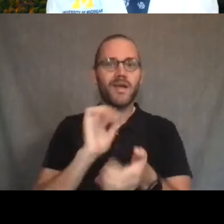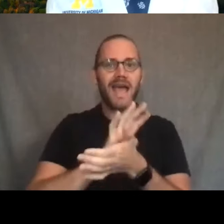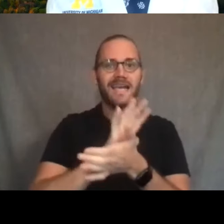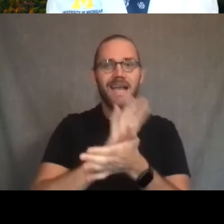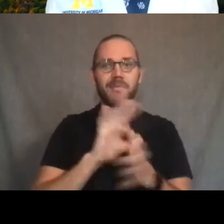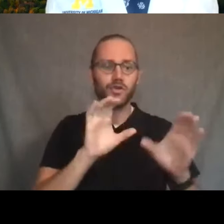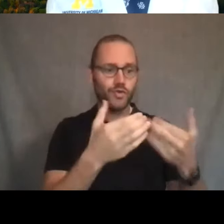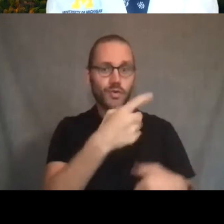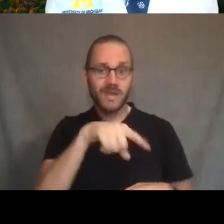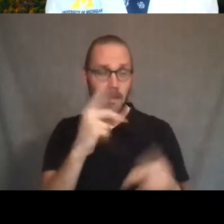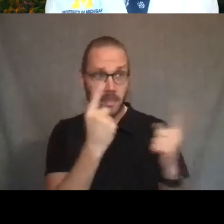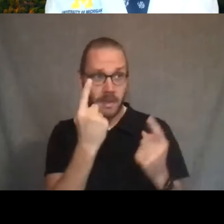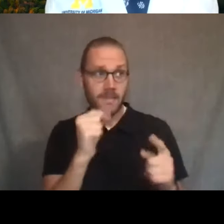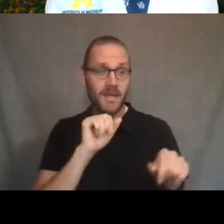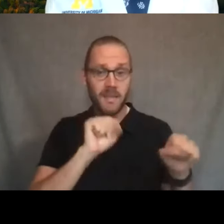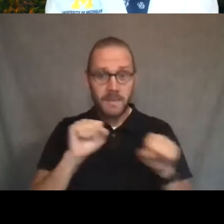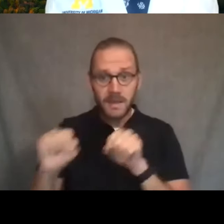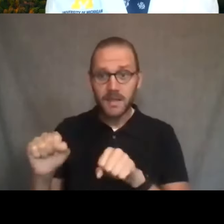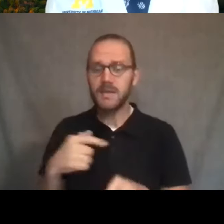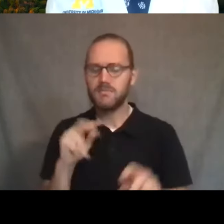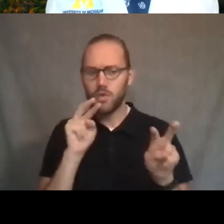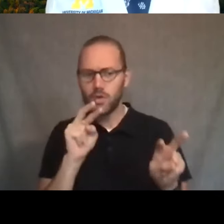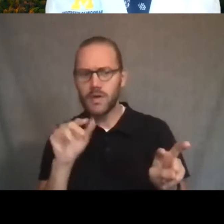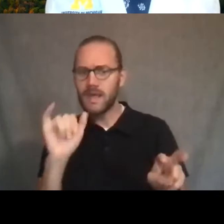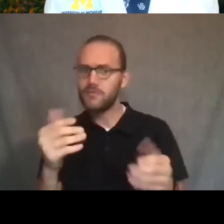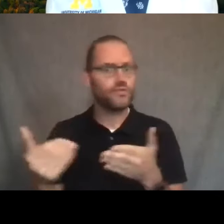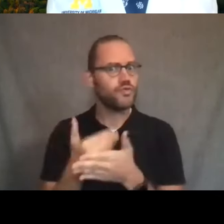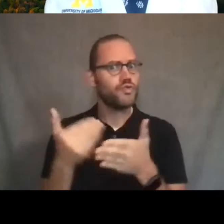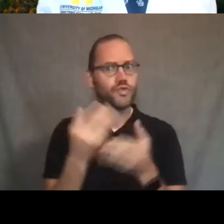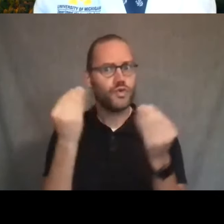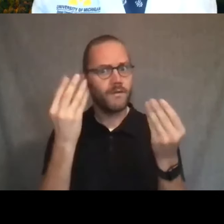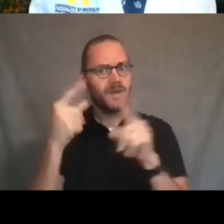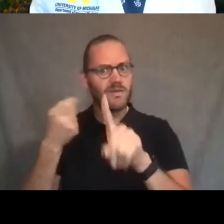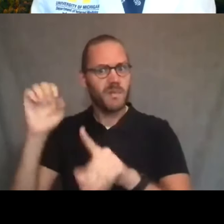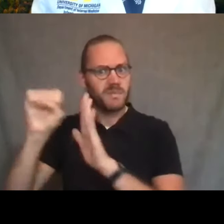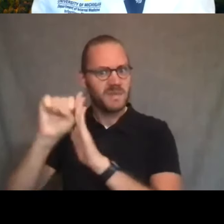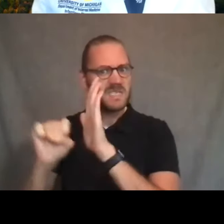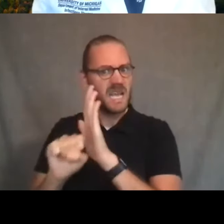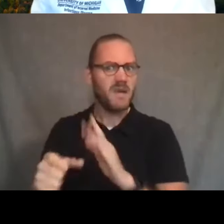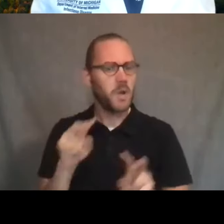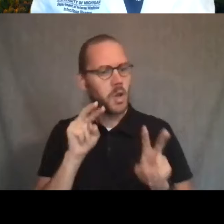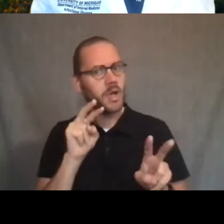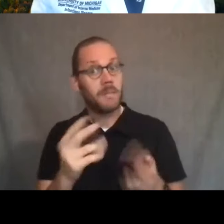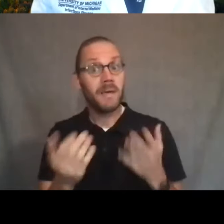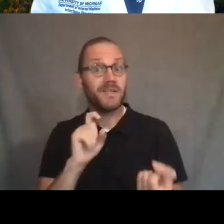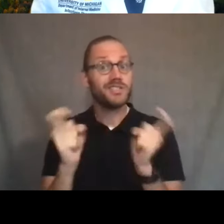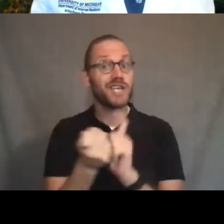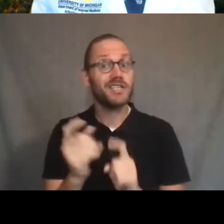to think about feasibility for looking at that. That's brand new information and we'll be looking at that as well. So more changes may come.